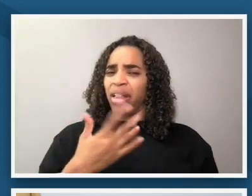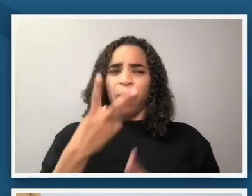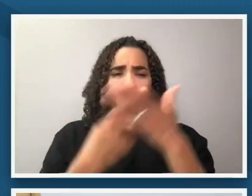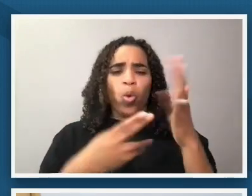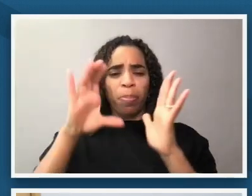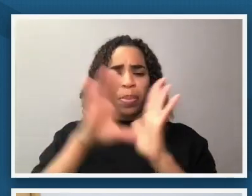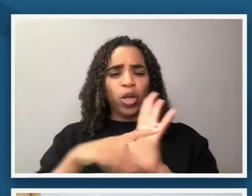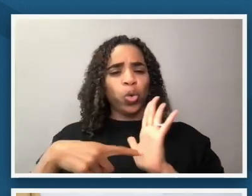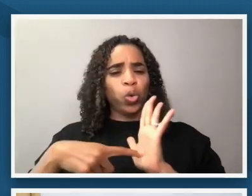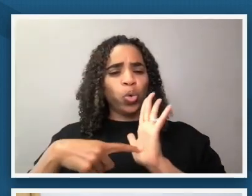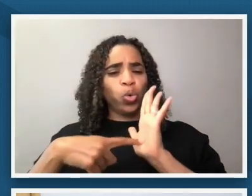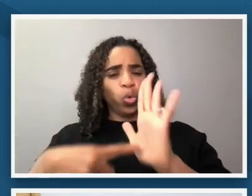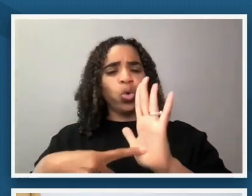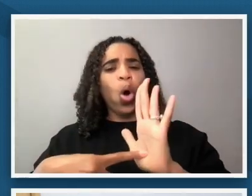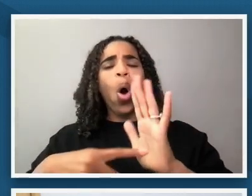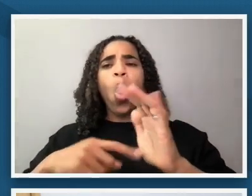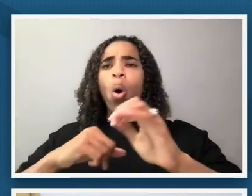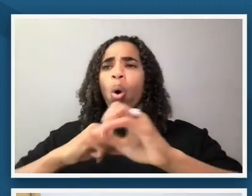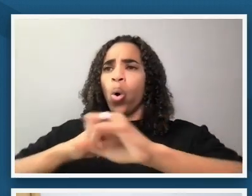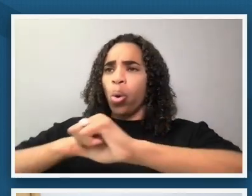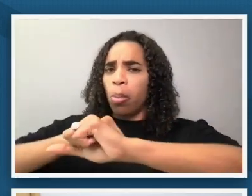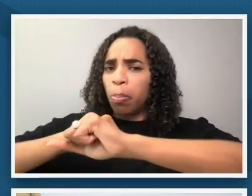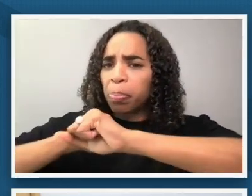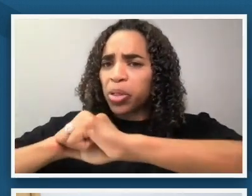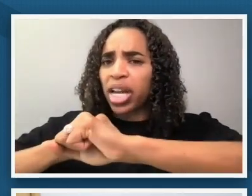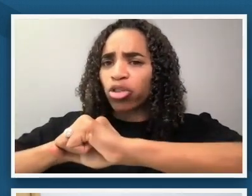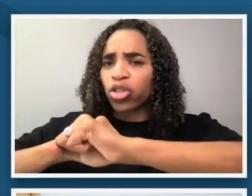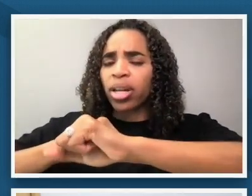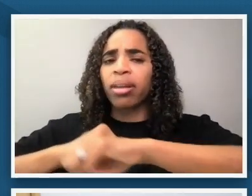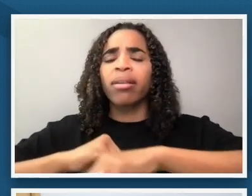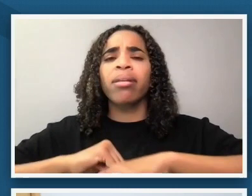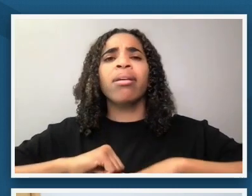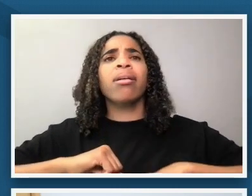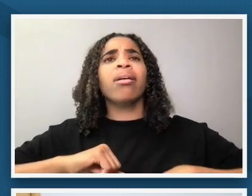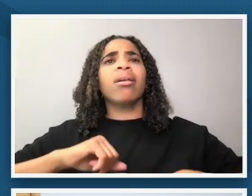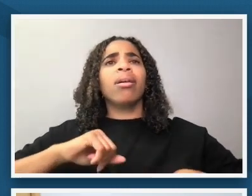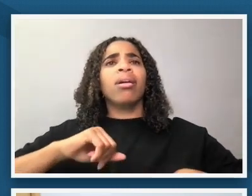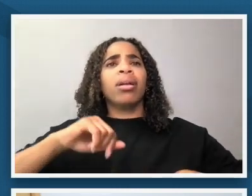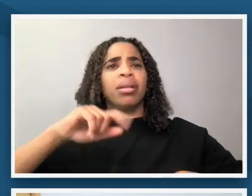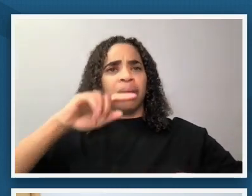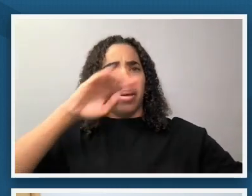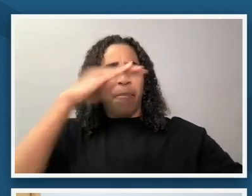black people are occupying so it's like